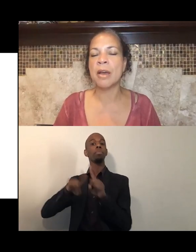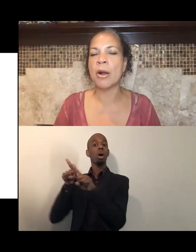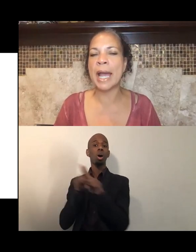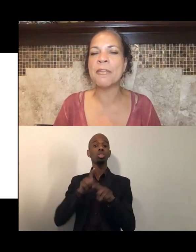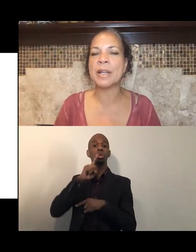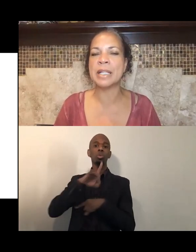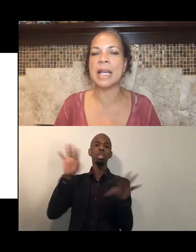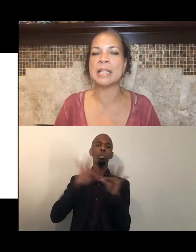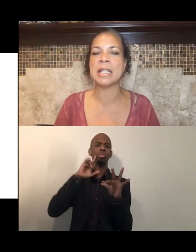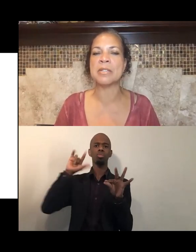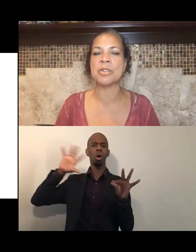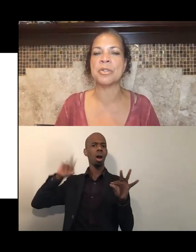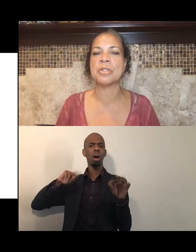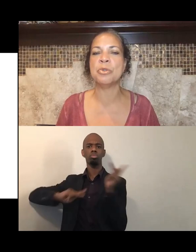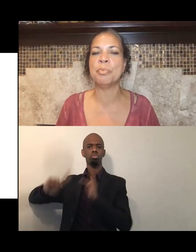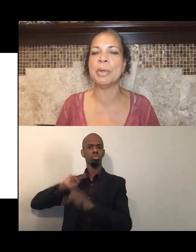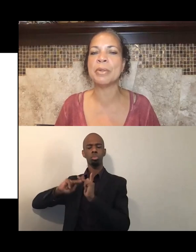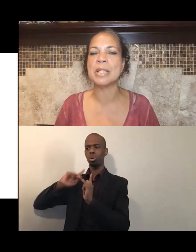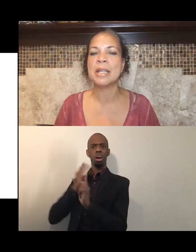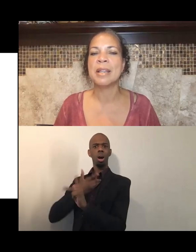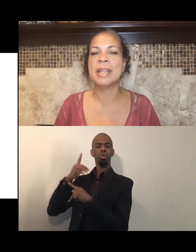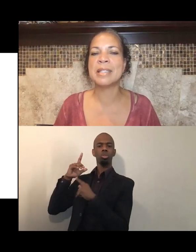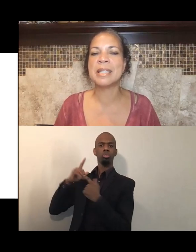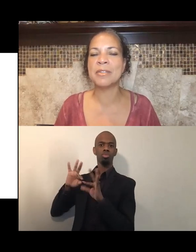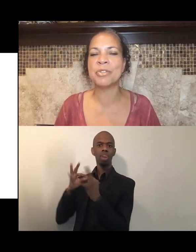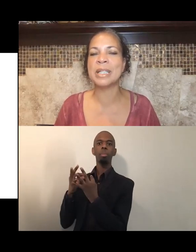our African ancestors who built this country,